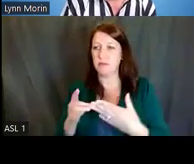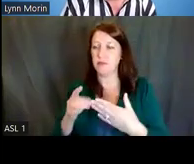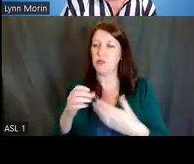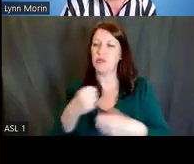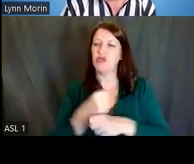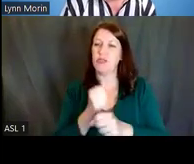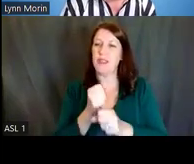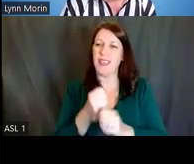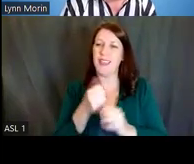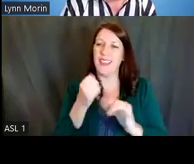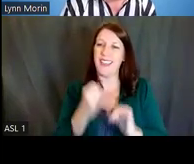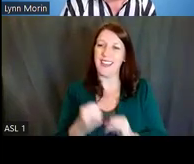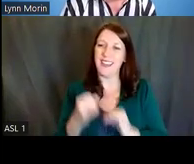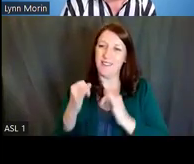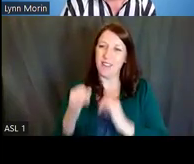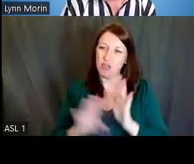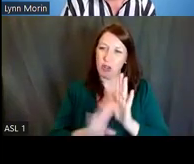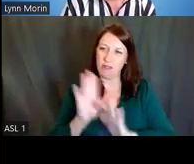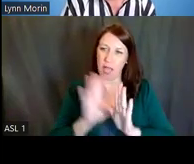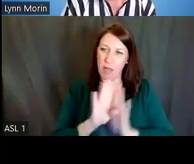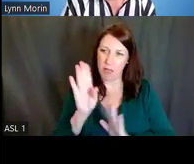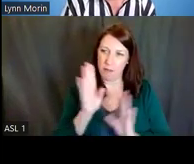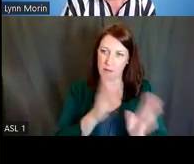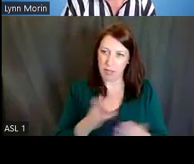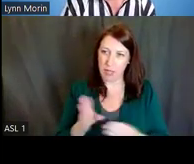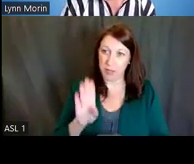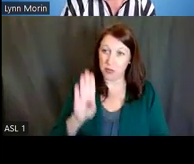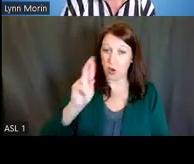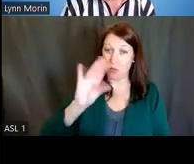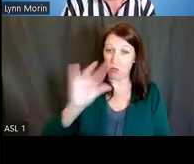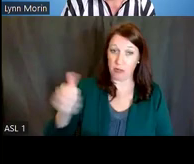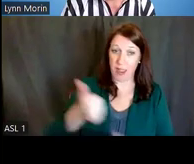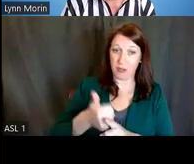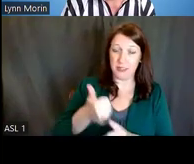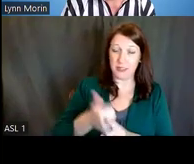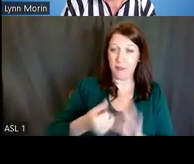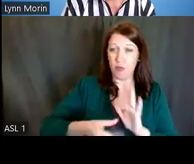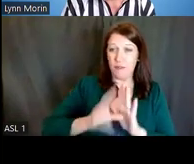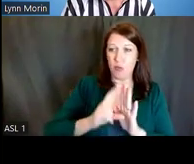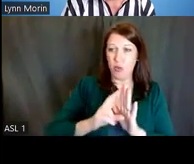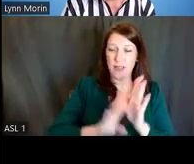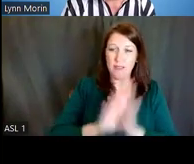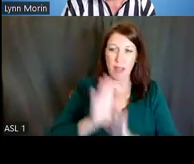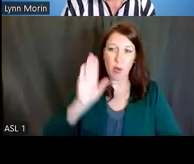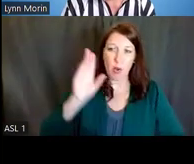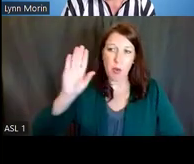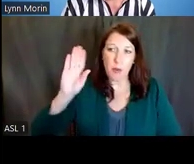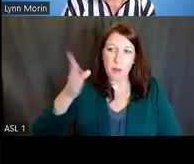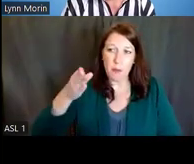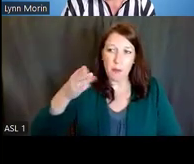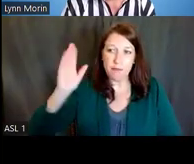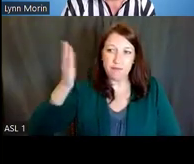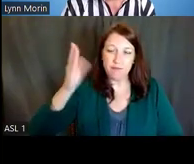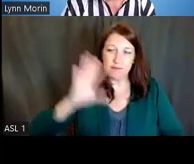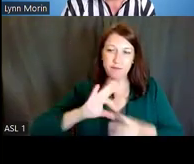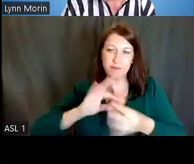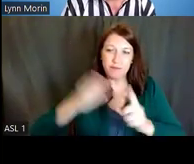So Bray reviewed the importance of developing your pitch, to ready yourself for the introductions you'll be making,